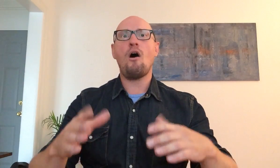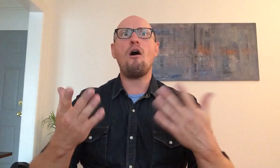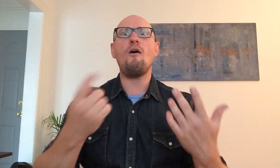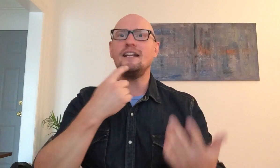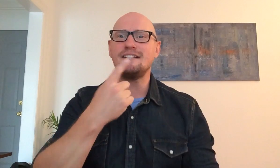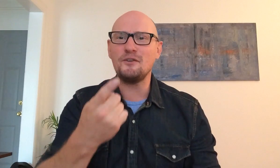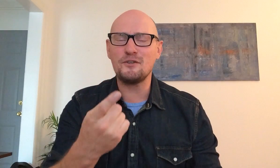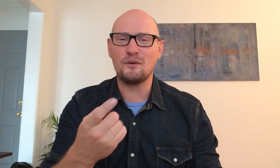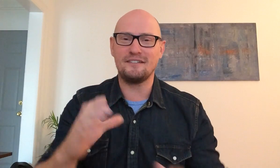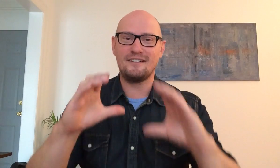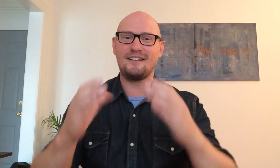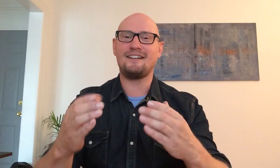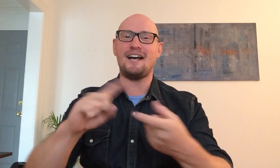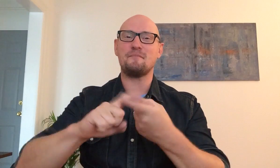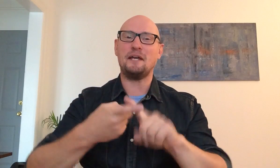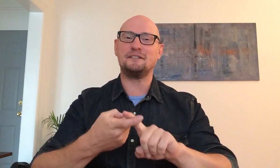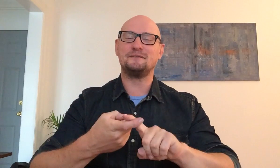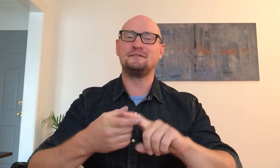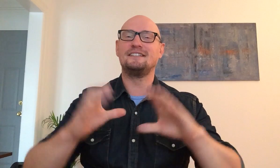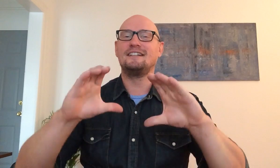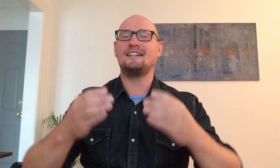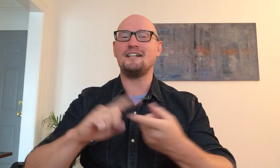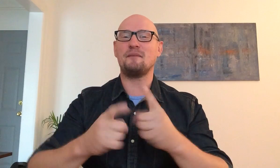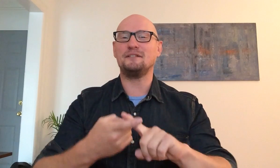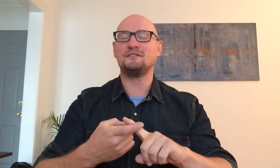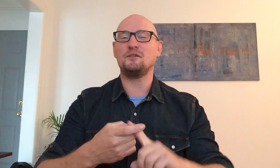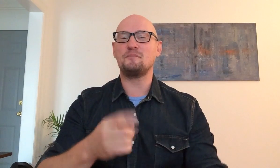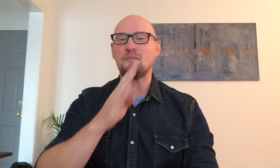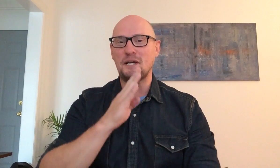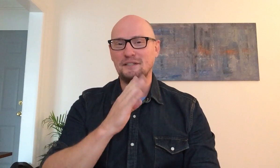oh I didn't tell you this one classmates classmates so I'm talking